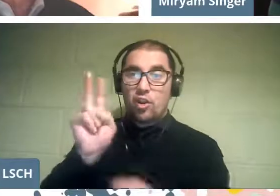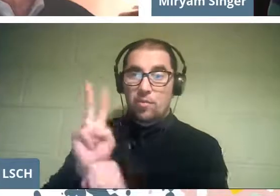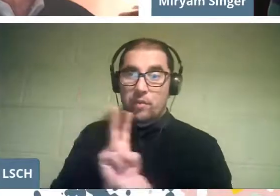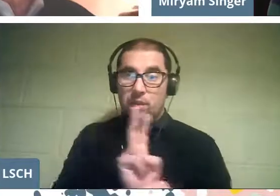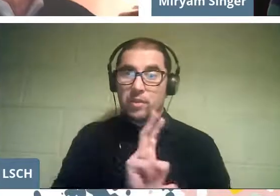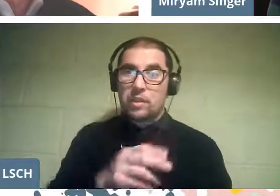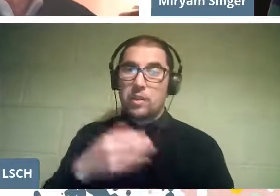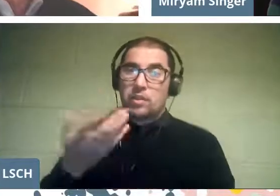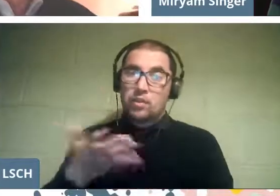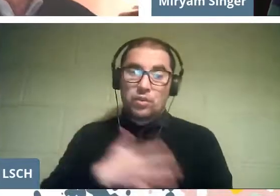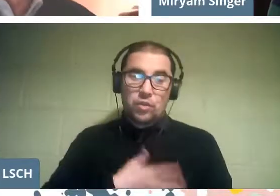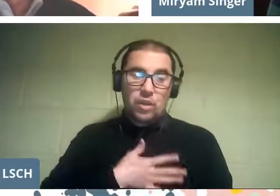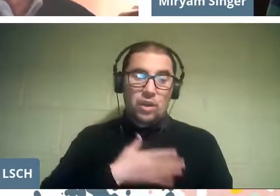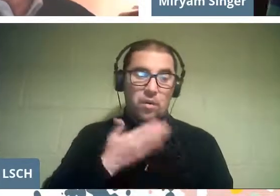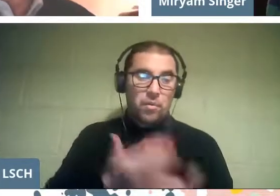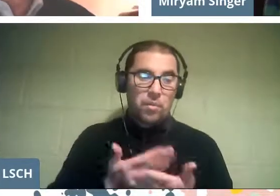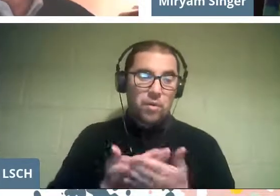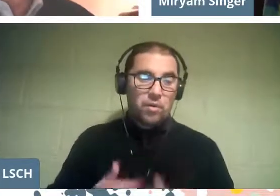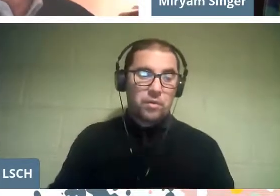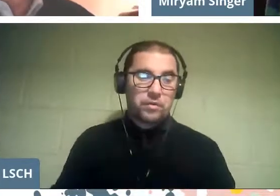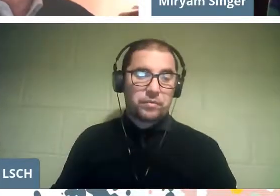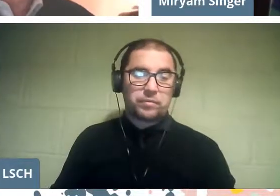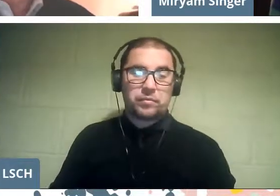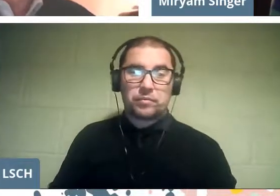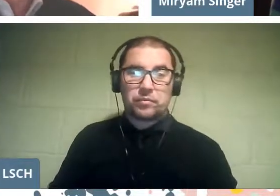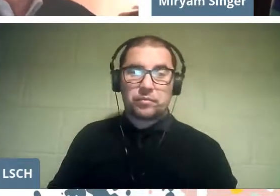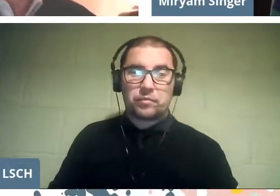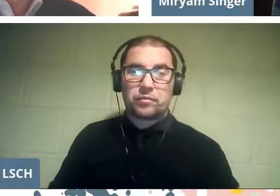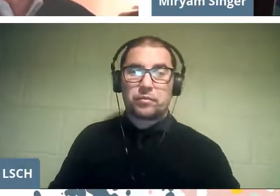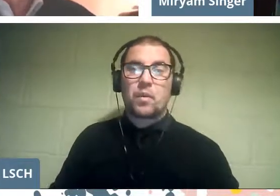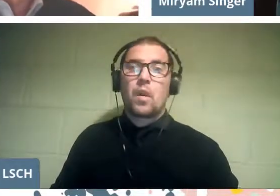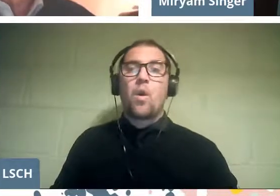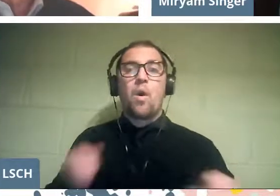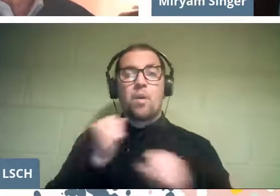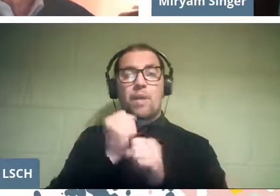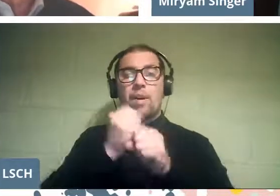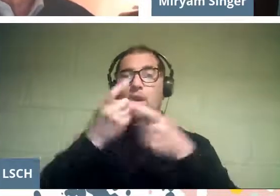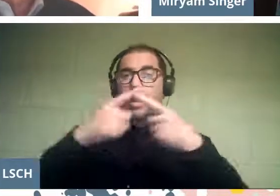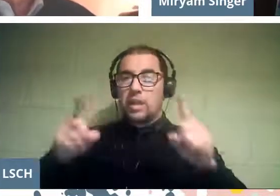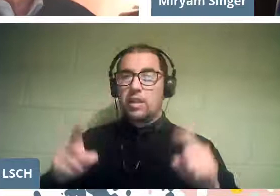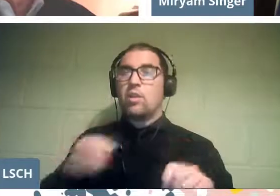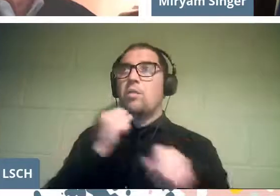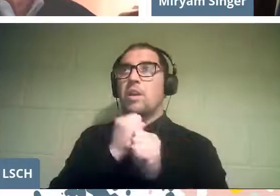what I propose is a different job, an annual job,